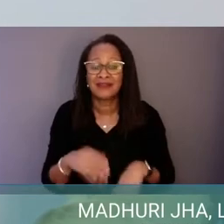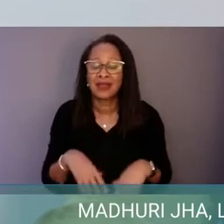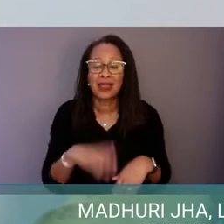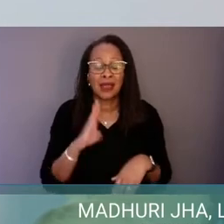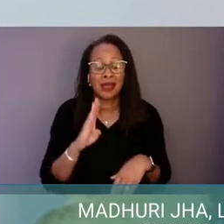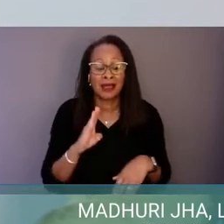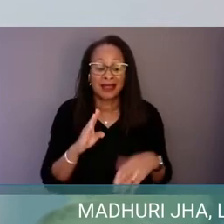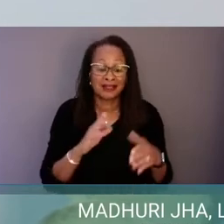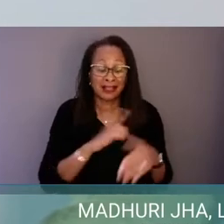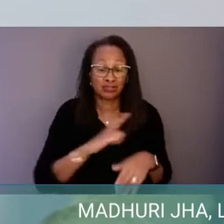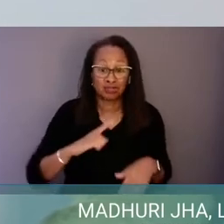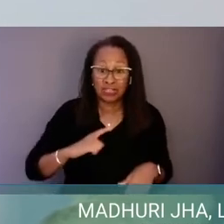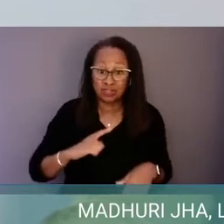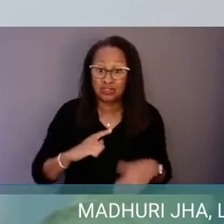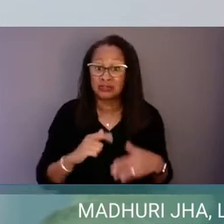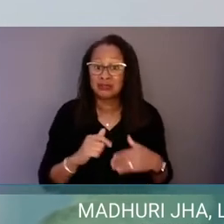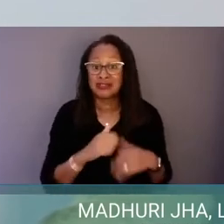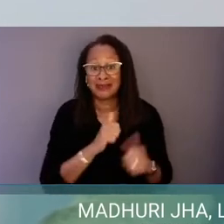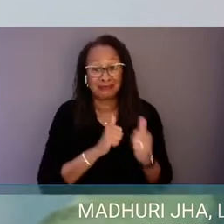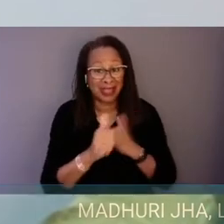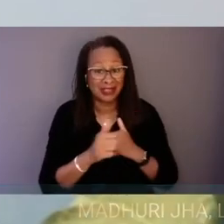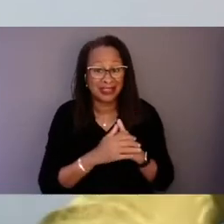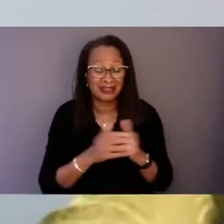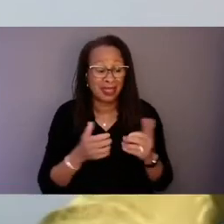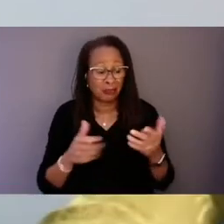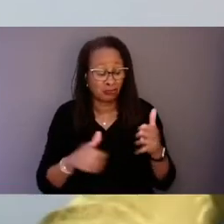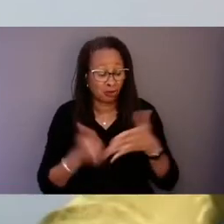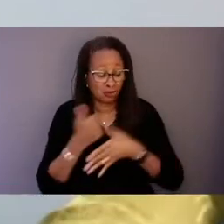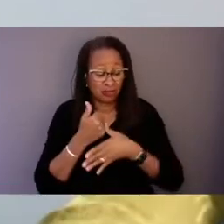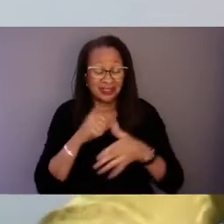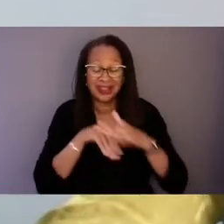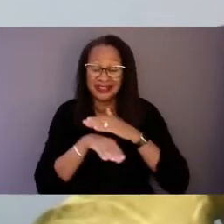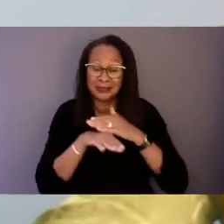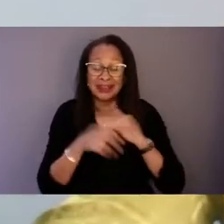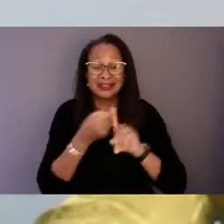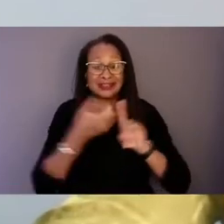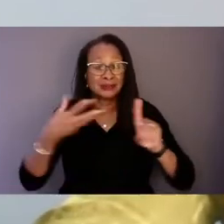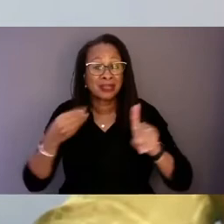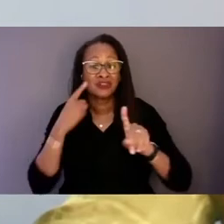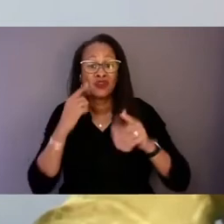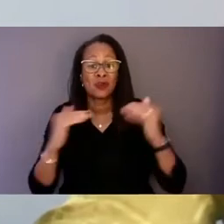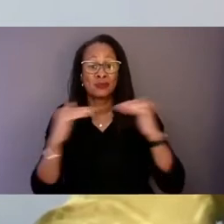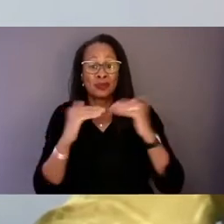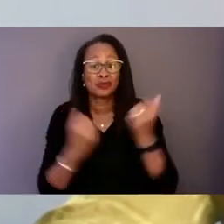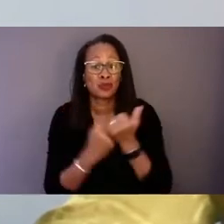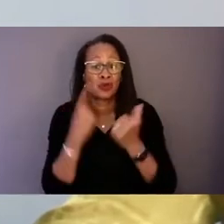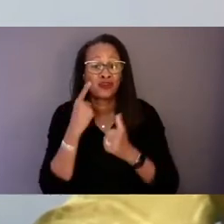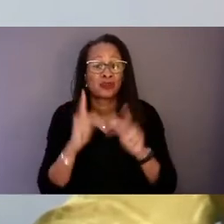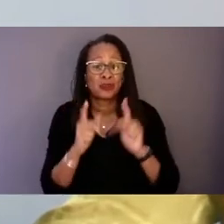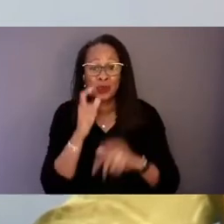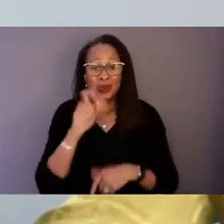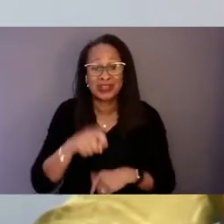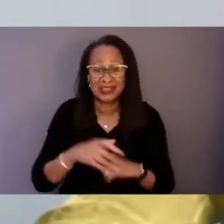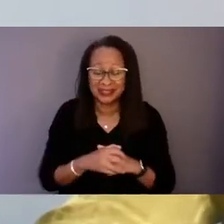that prioritizes and expands access to peer support for people in need. She has been leading the discussion on expansion of crisis services